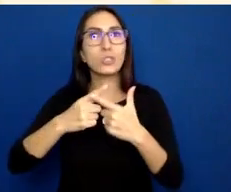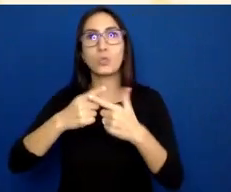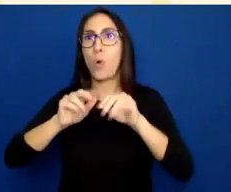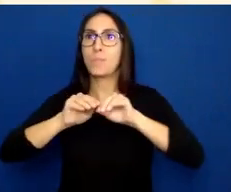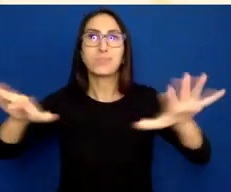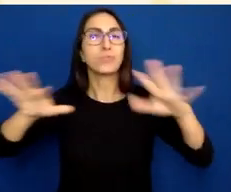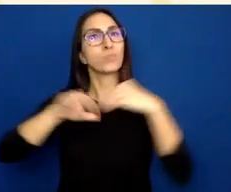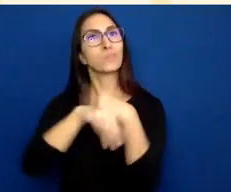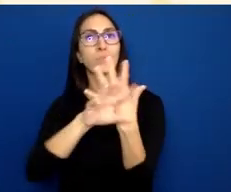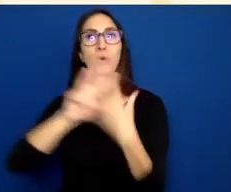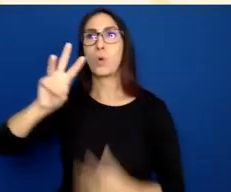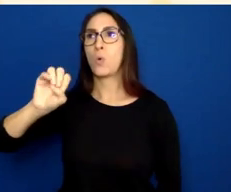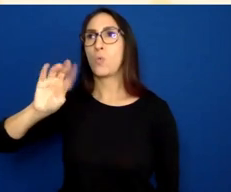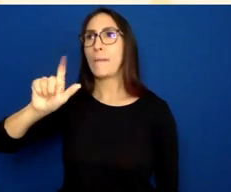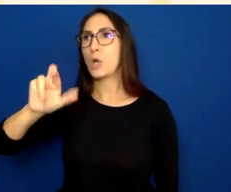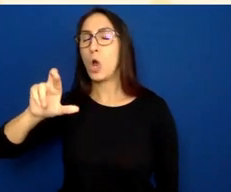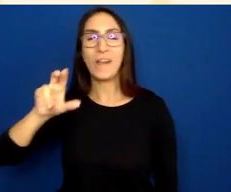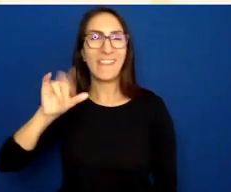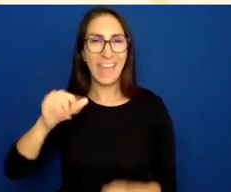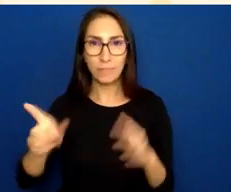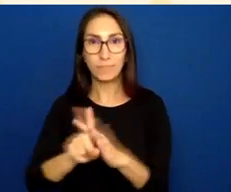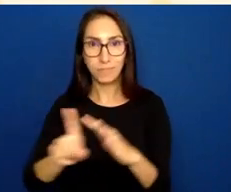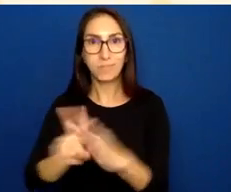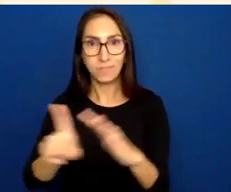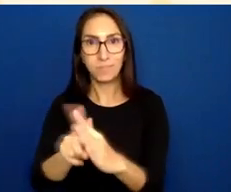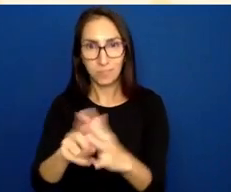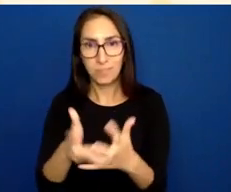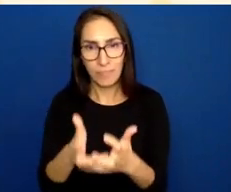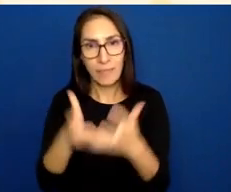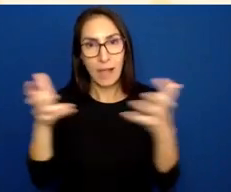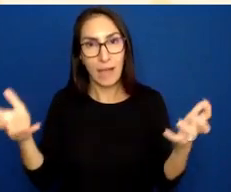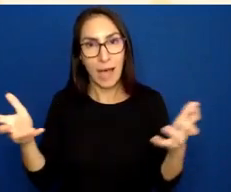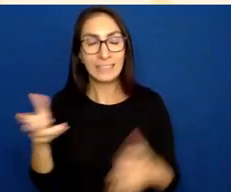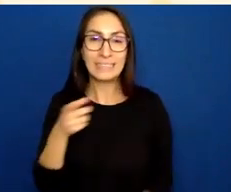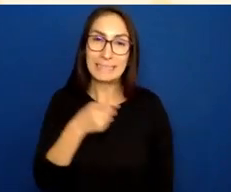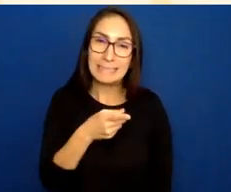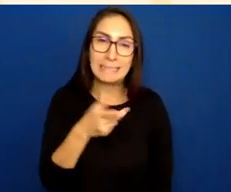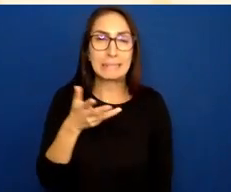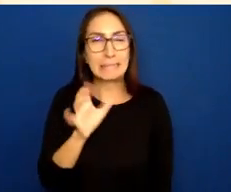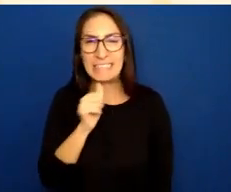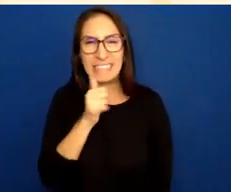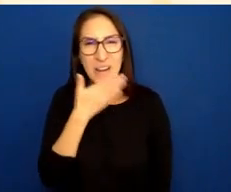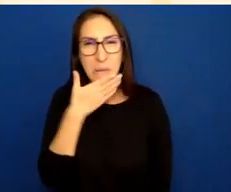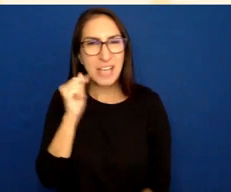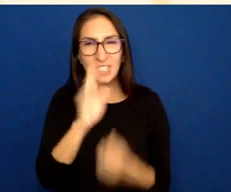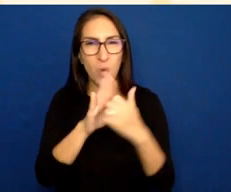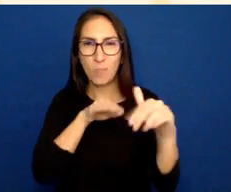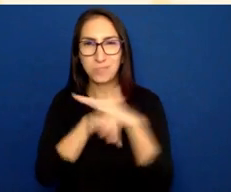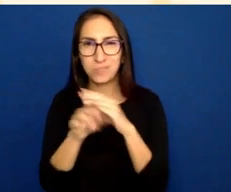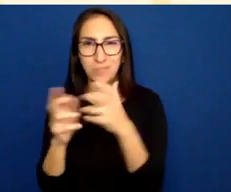We do this all the time, and it's not necessarily the best way to do it.